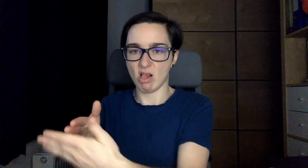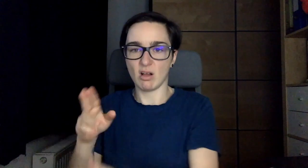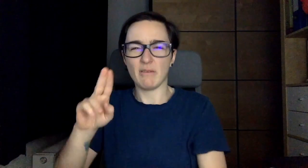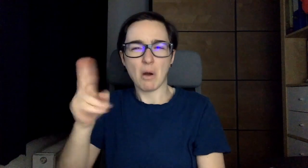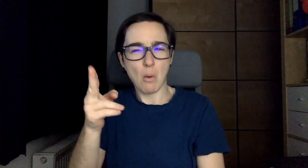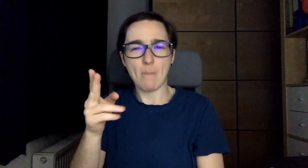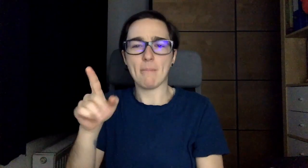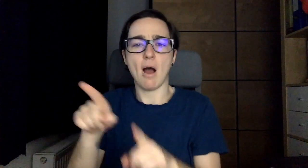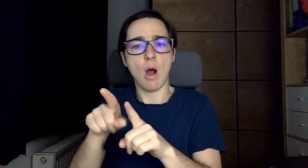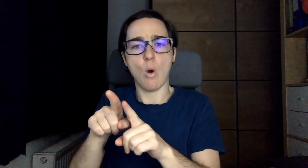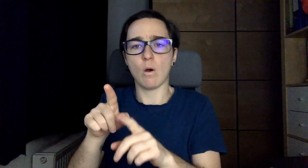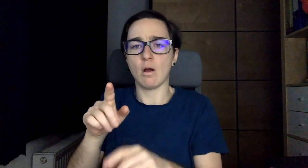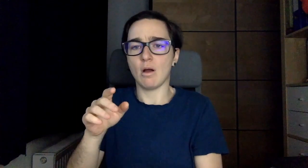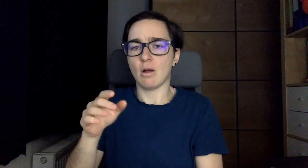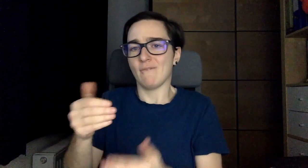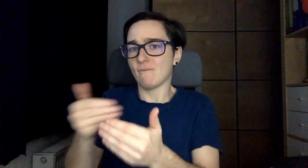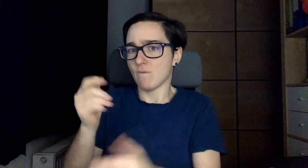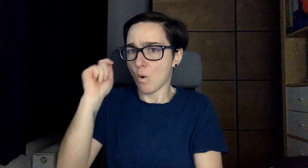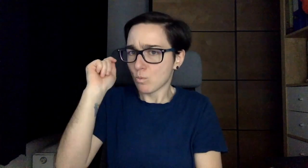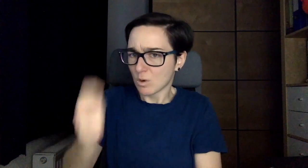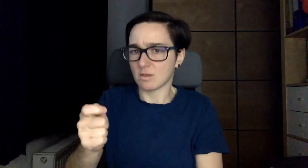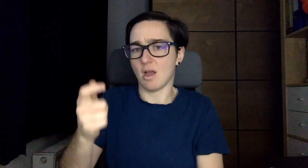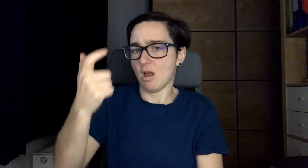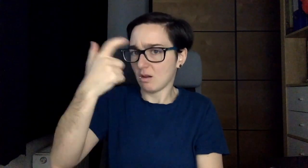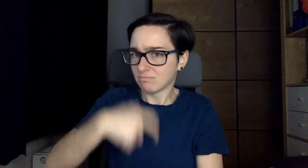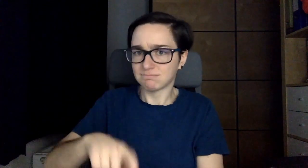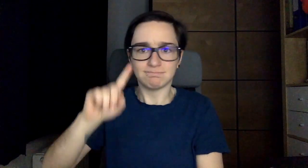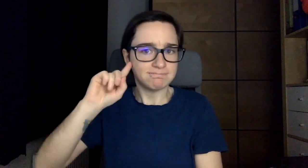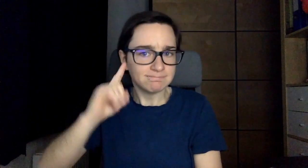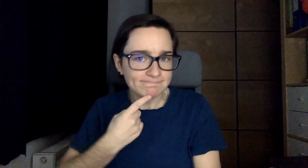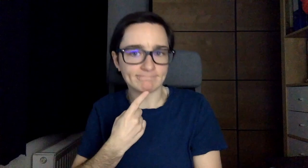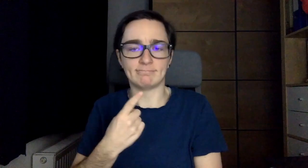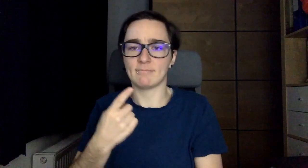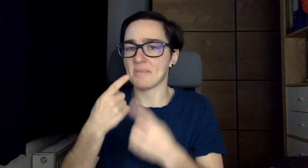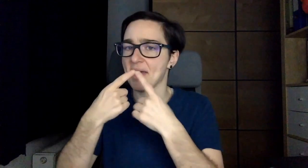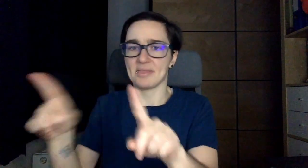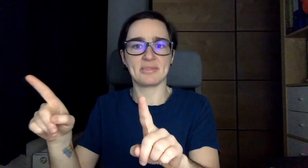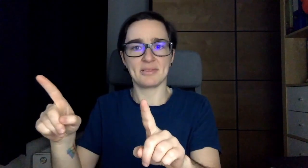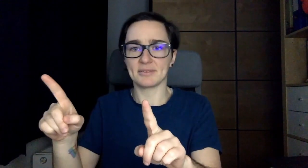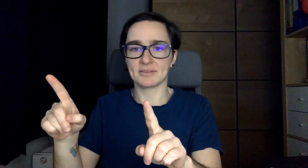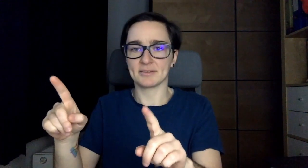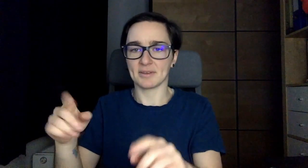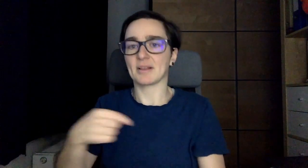Why ? Because of many misconceptions about me as a deaf person. I am different.